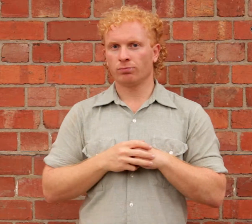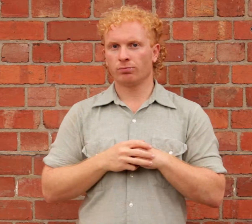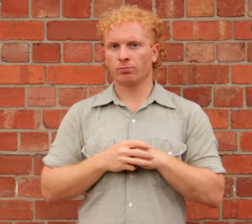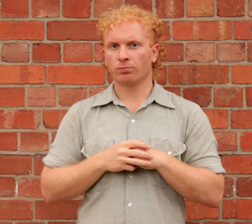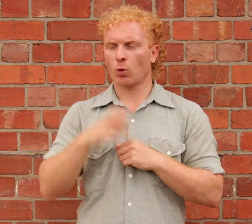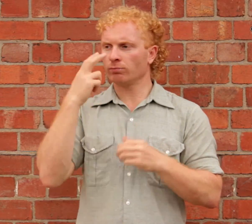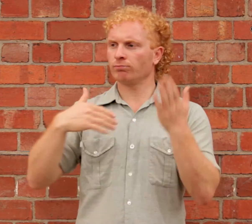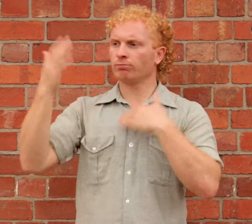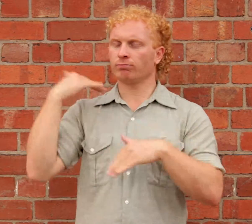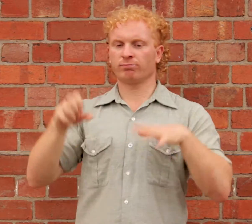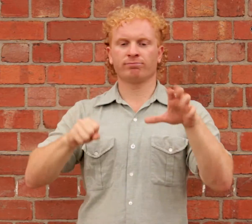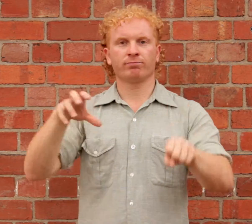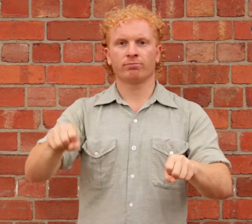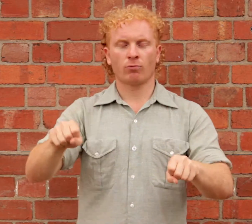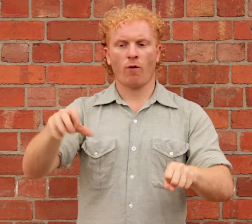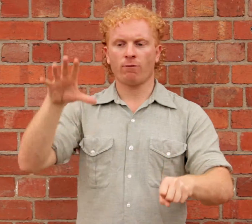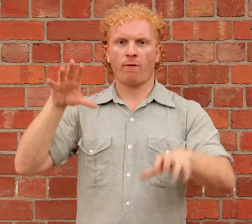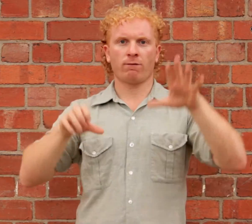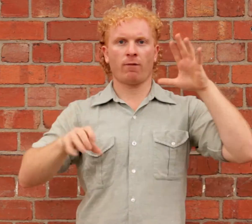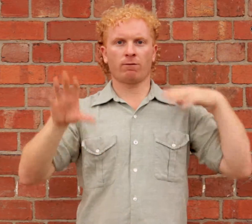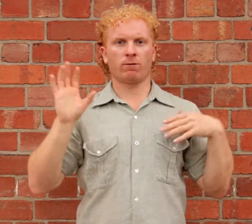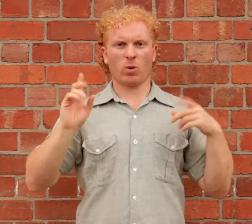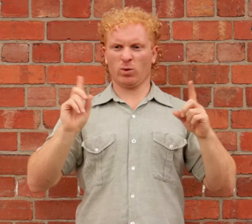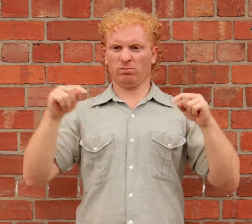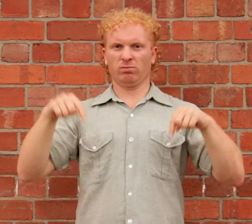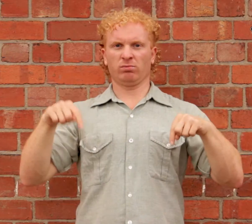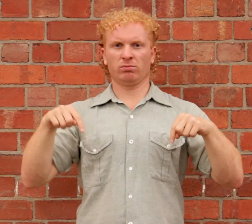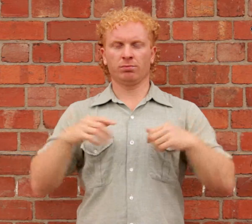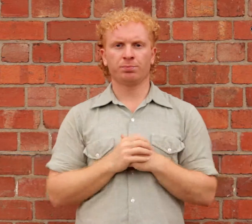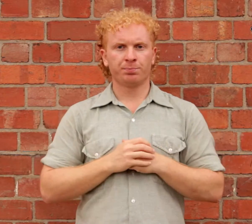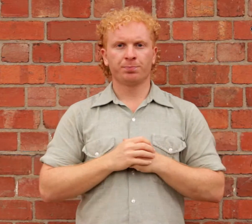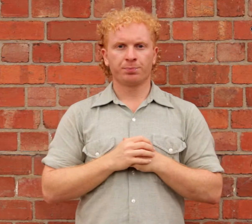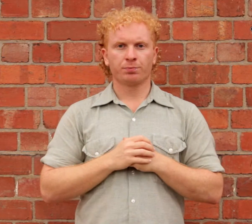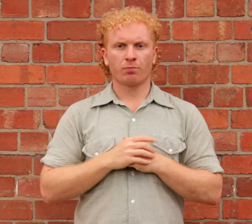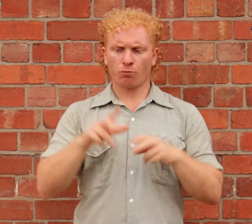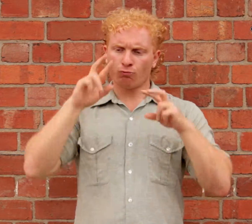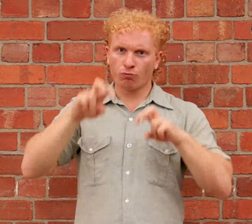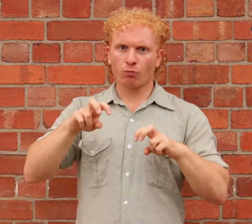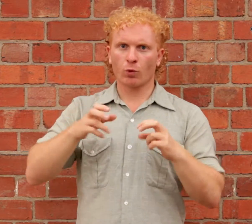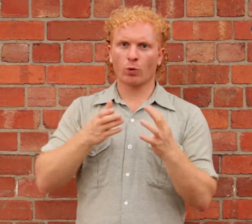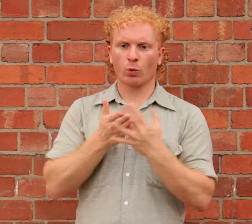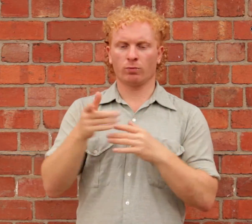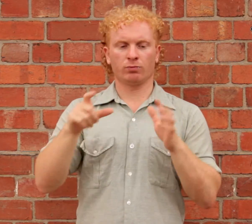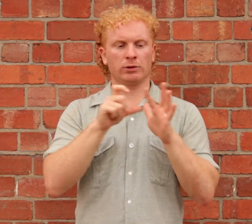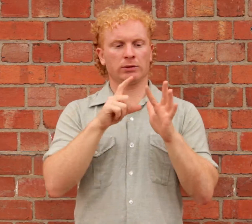who explores decolonisation